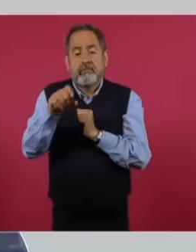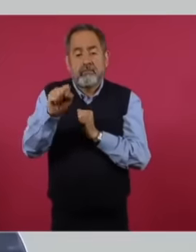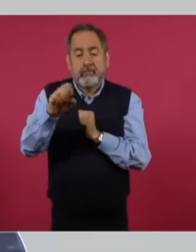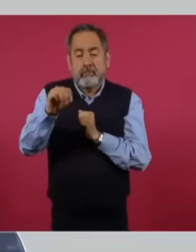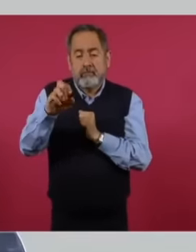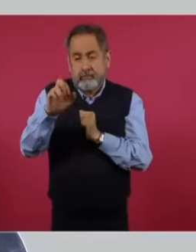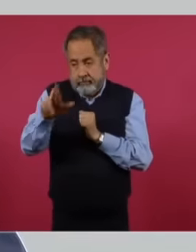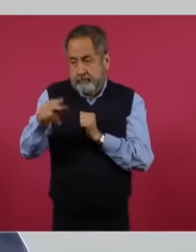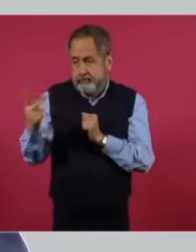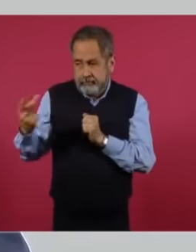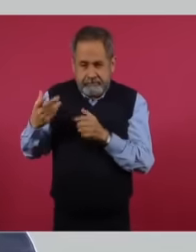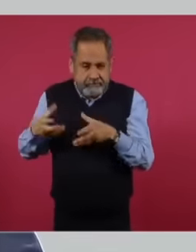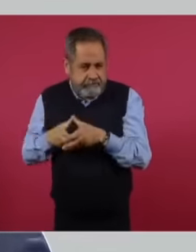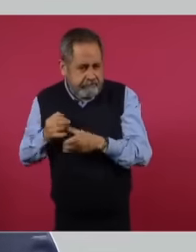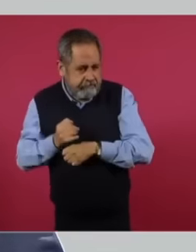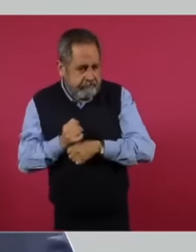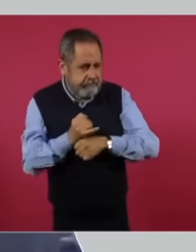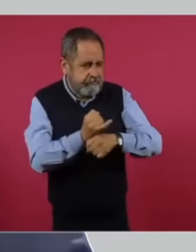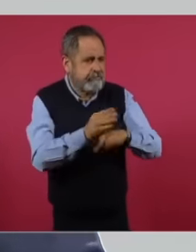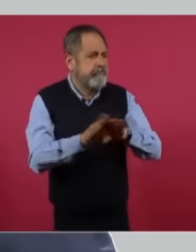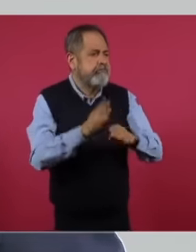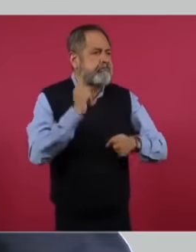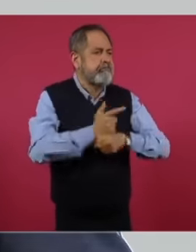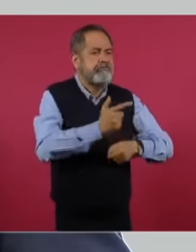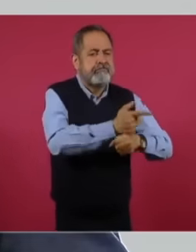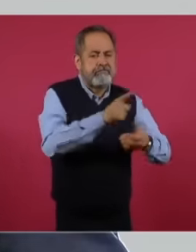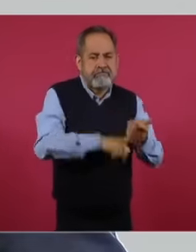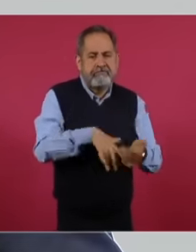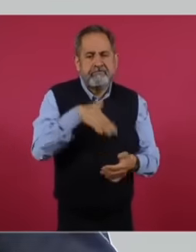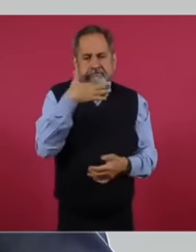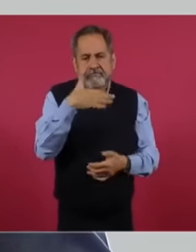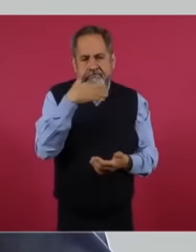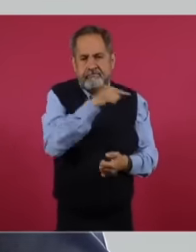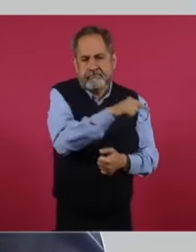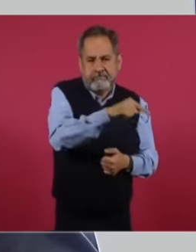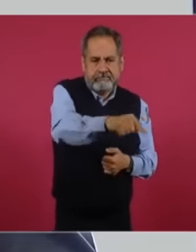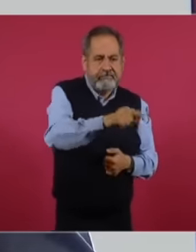investigate the implications of this collusion to the officials and former officials